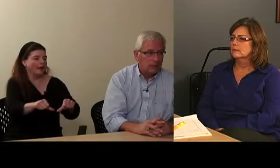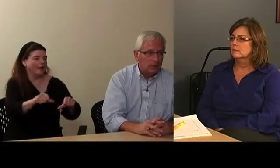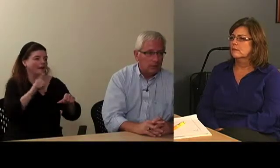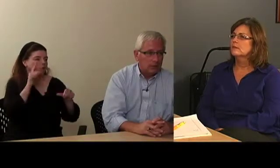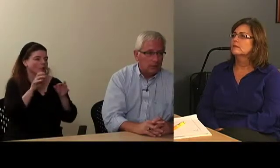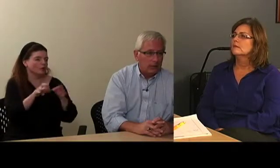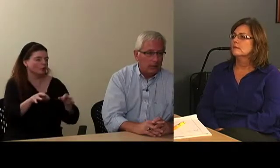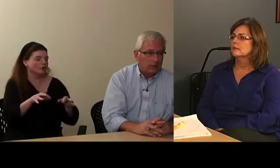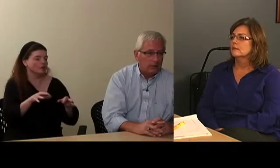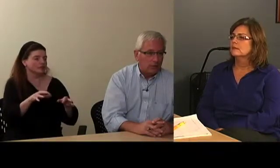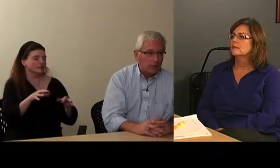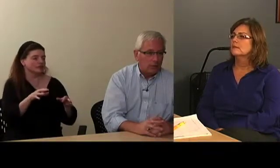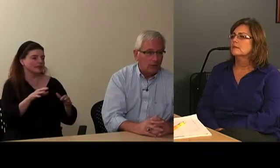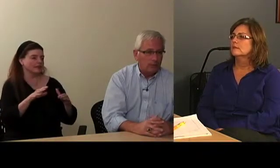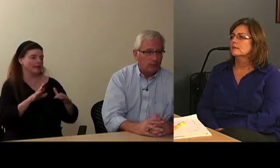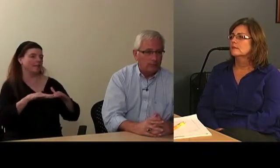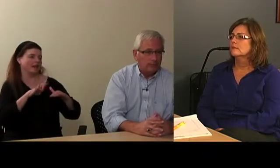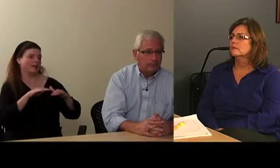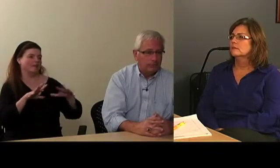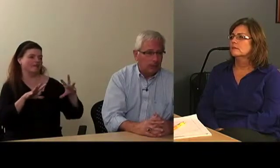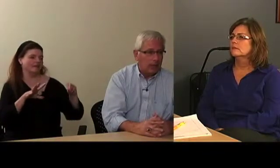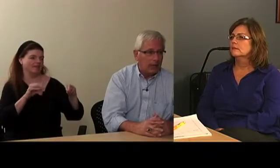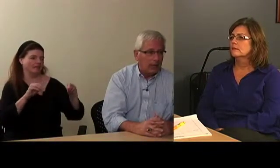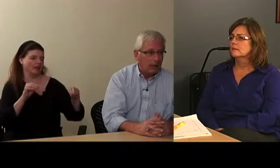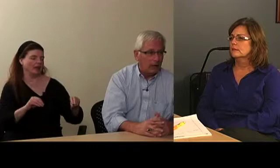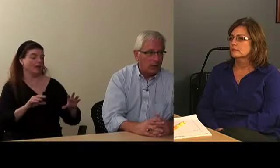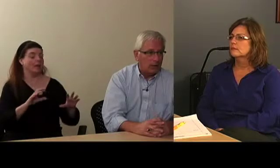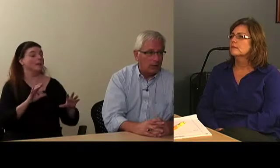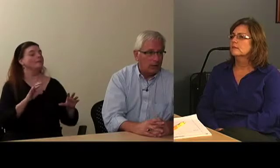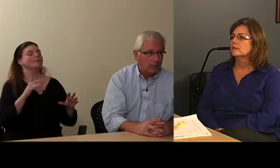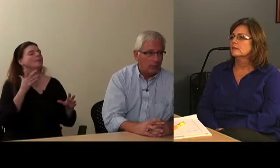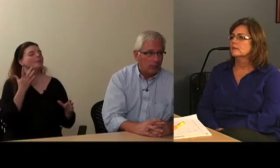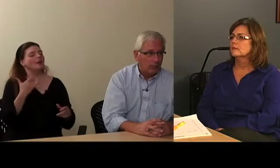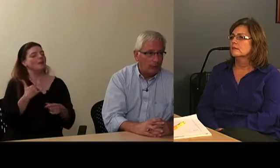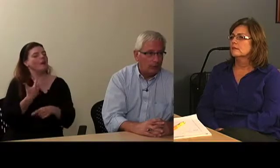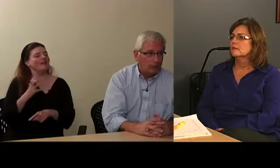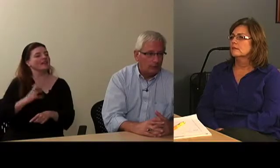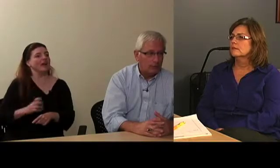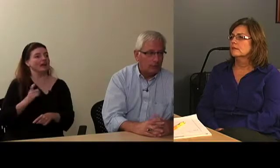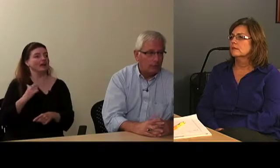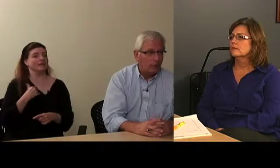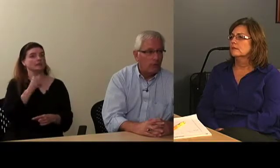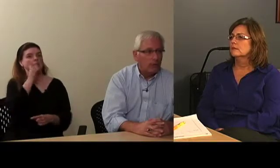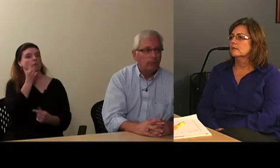So, that we don't delay our client's ability to start her program.